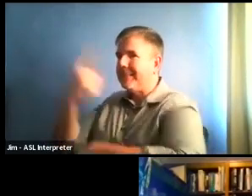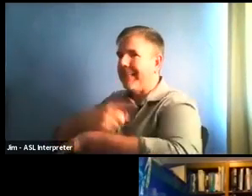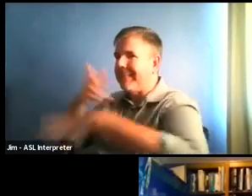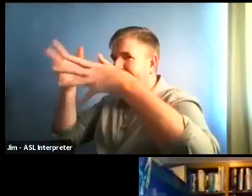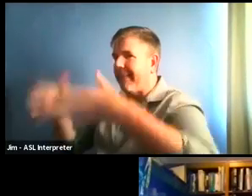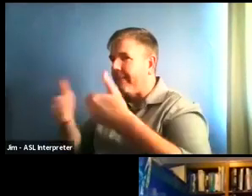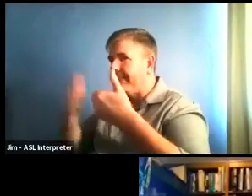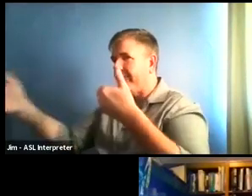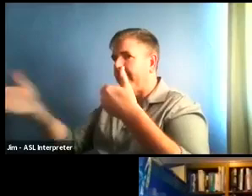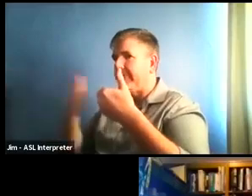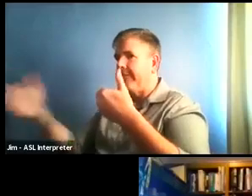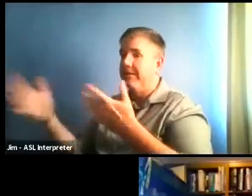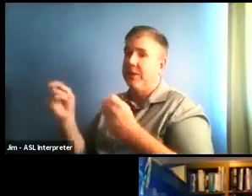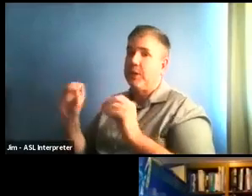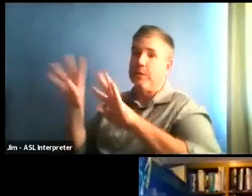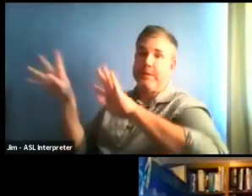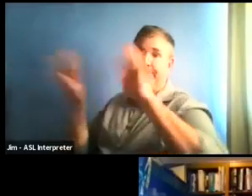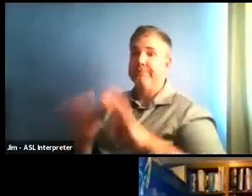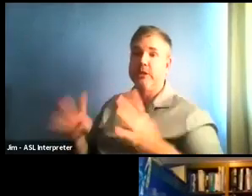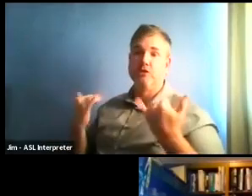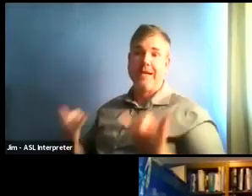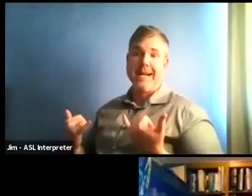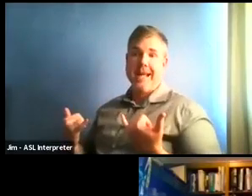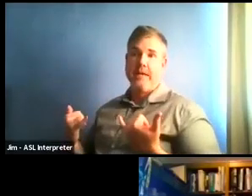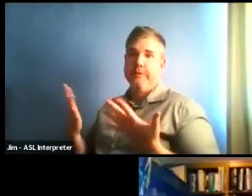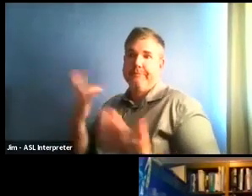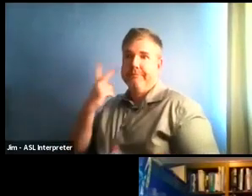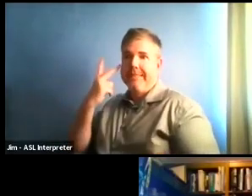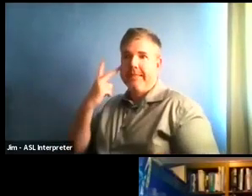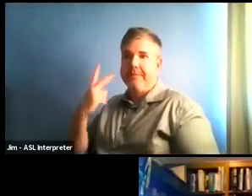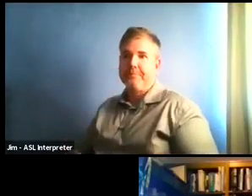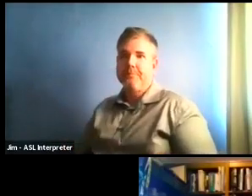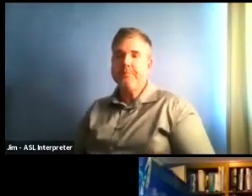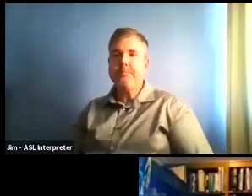My understanding is that the lag would end September.